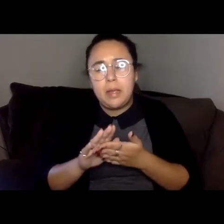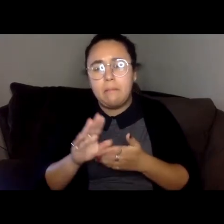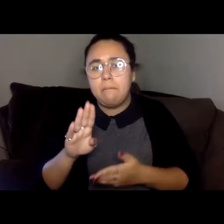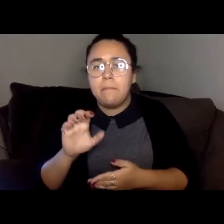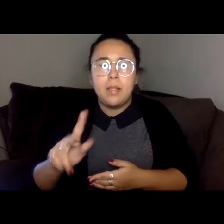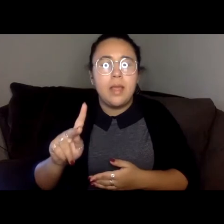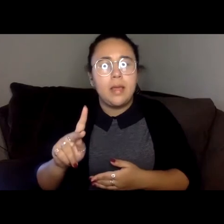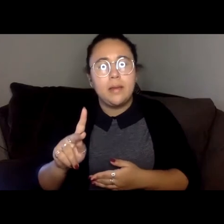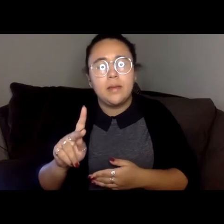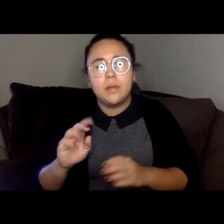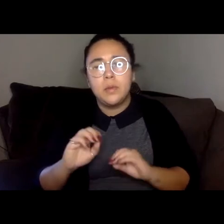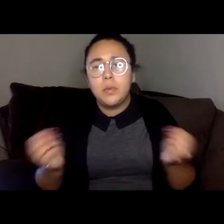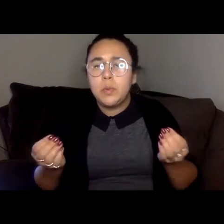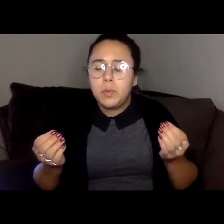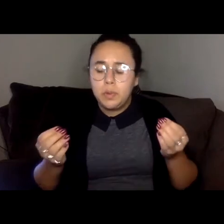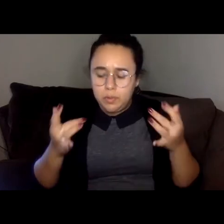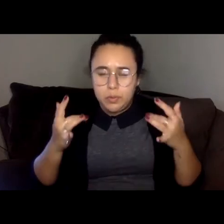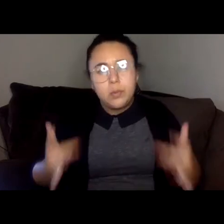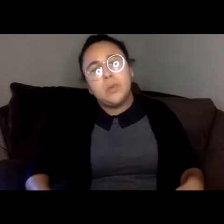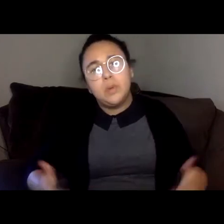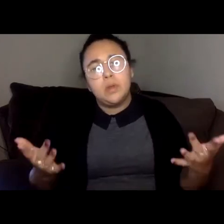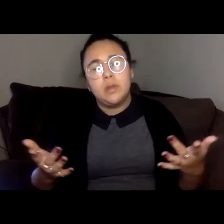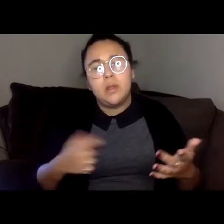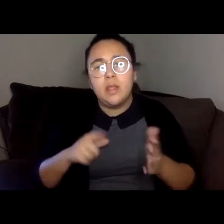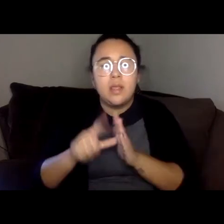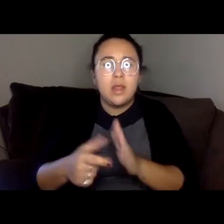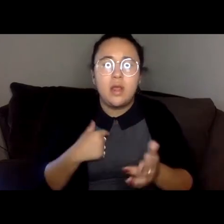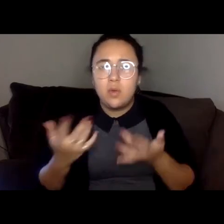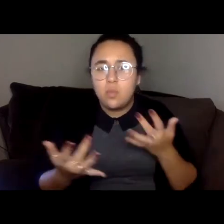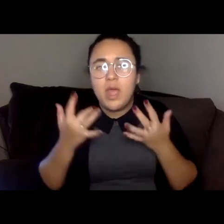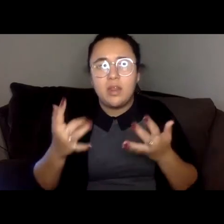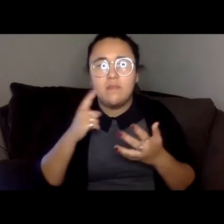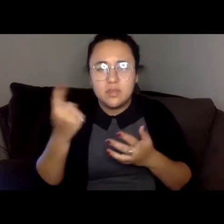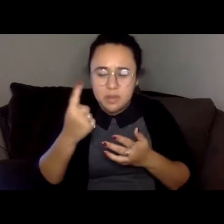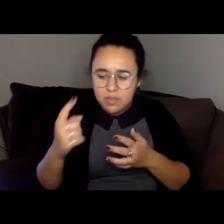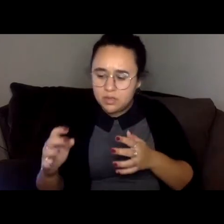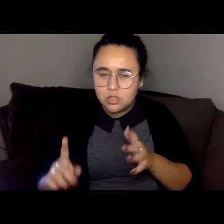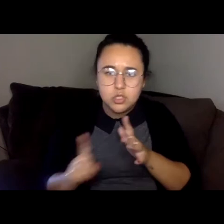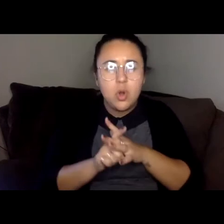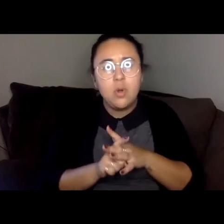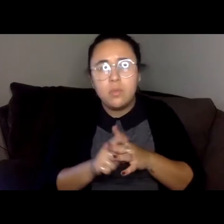For years I waited for her to appear the sign of who I was or had been or what becomes.